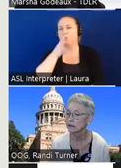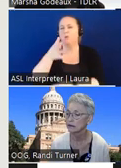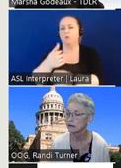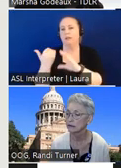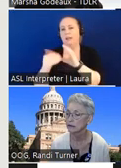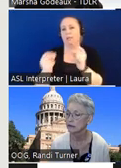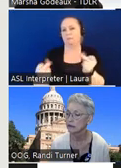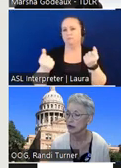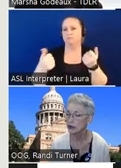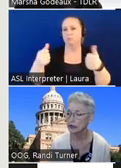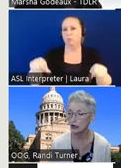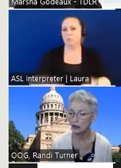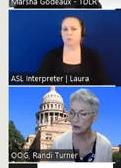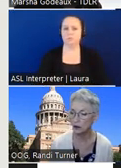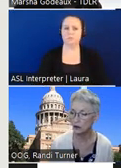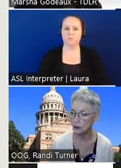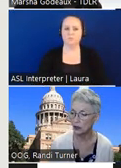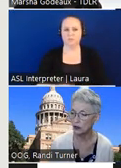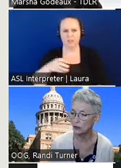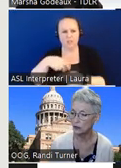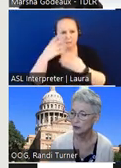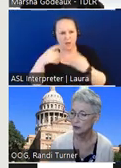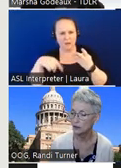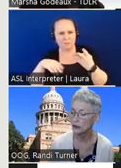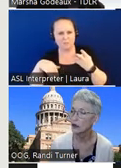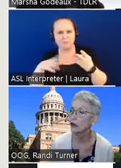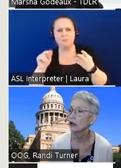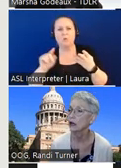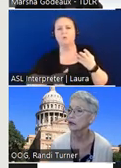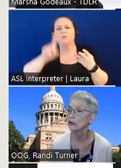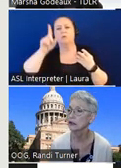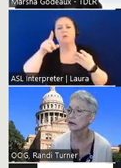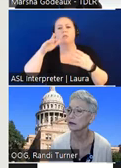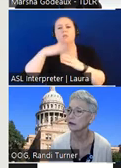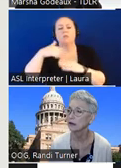post it is that at the bottom of the page no back up at the top i missed it it's